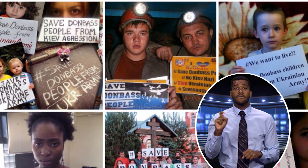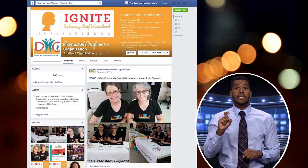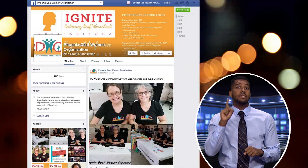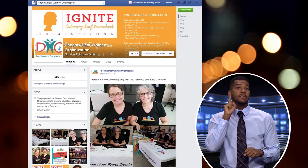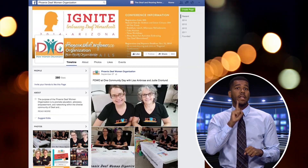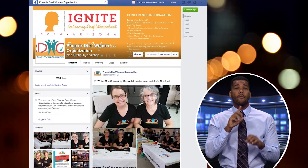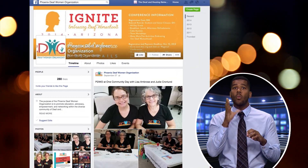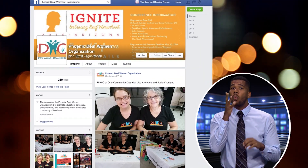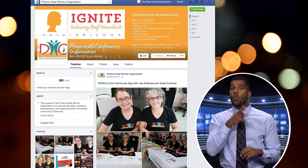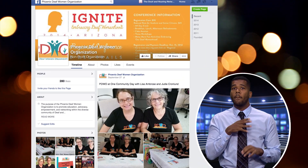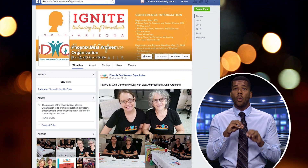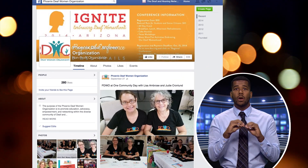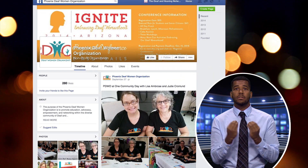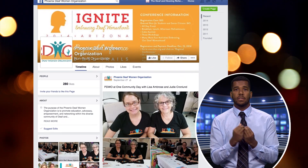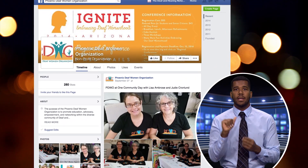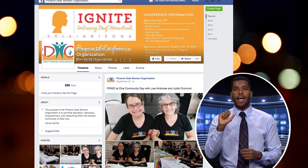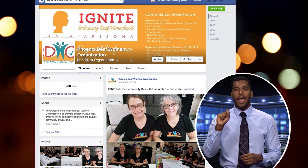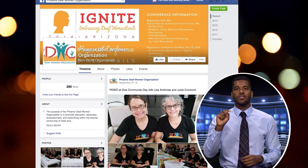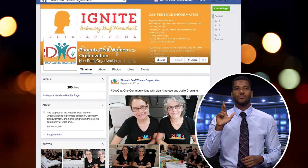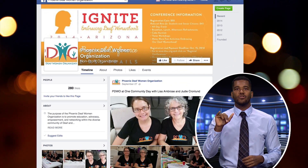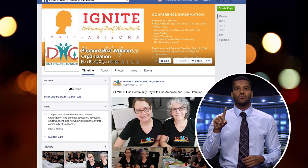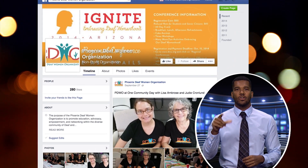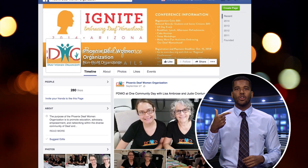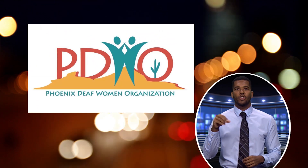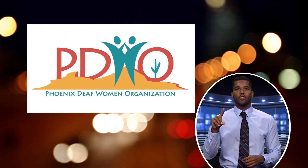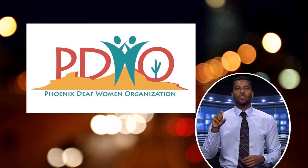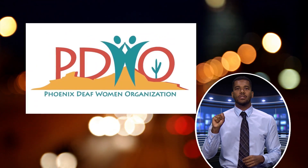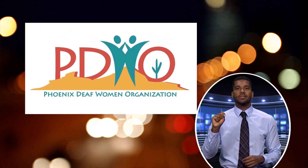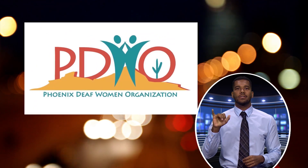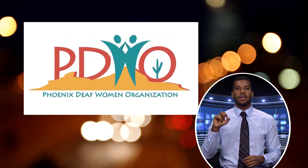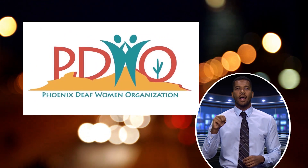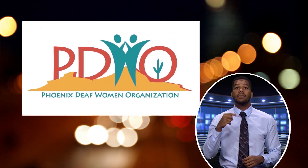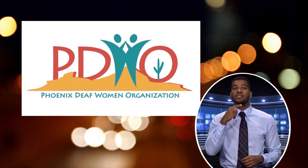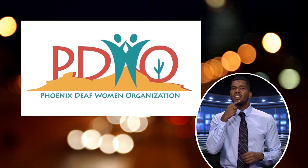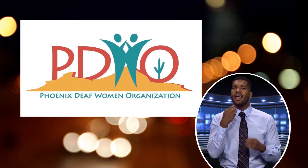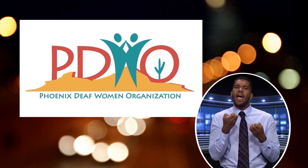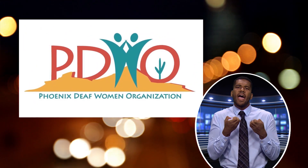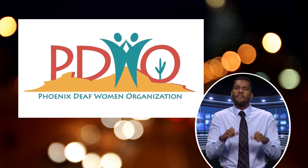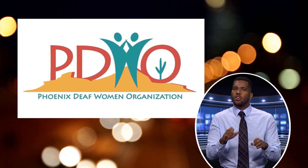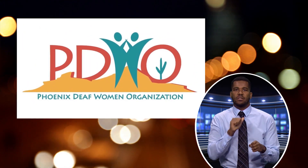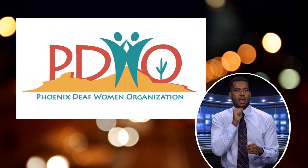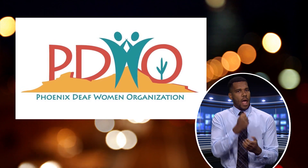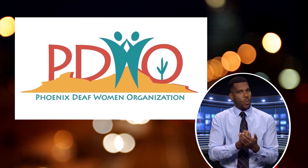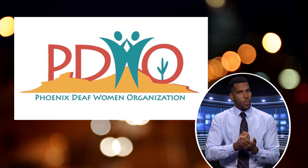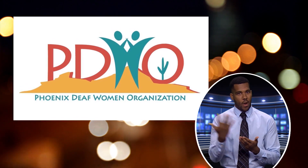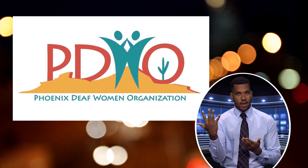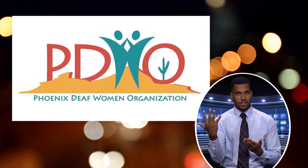the Phoenix Deaf Women Organization, Astrid Goodstein, says the efforts were not wasted.